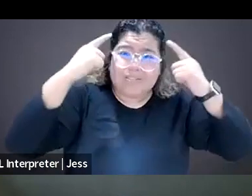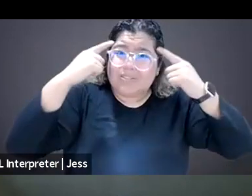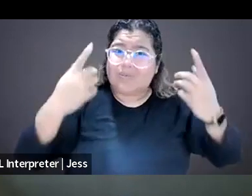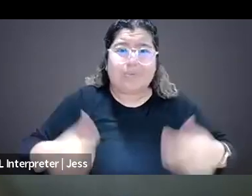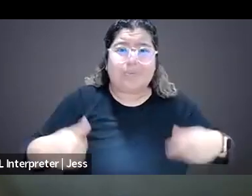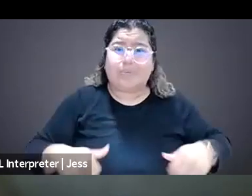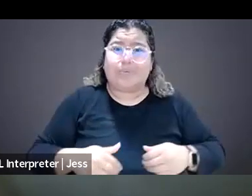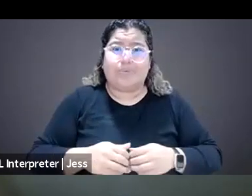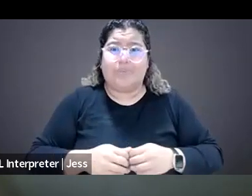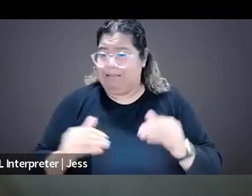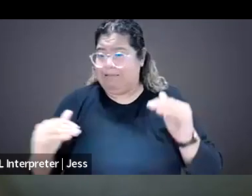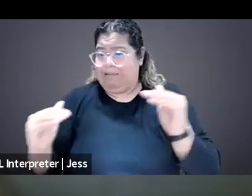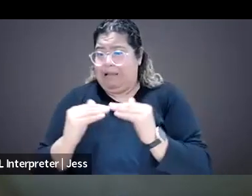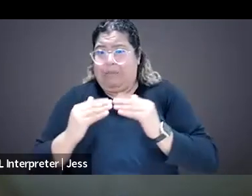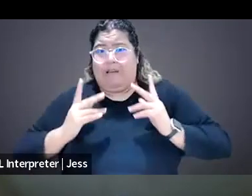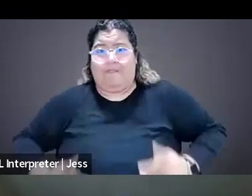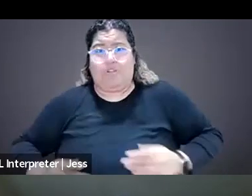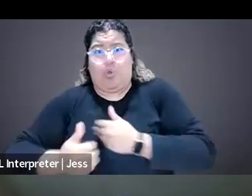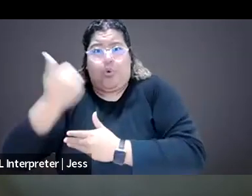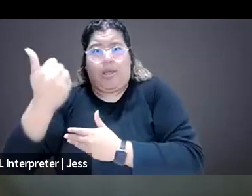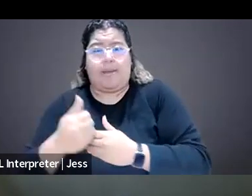it needs to be better understood and it needs to be better addressed.